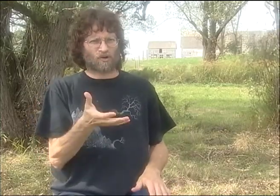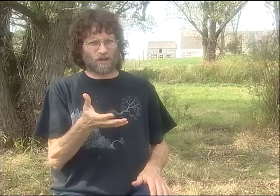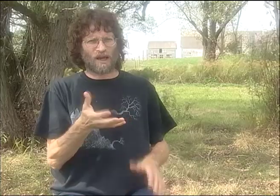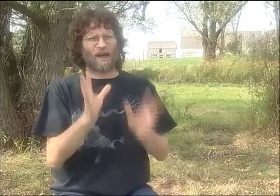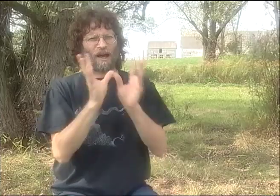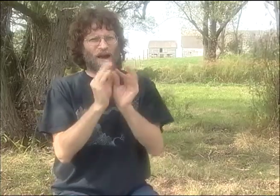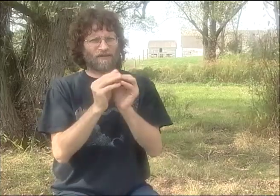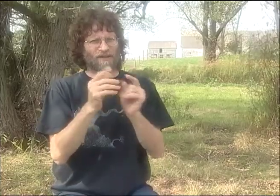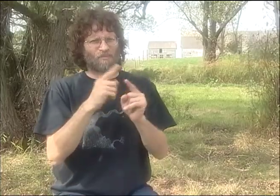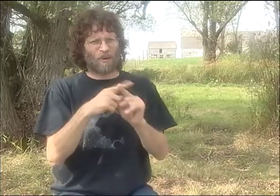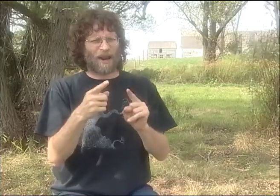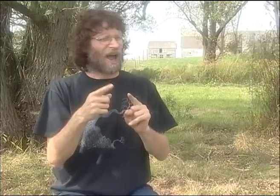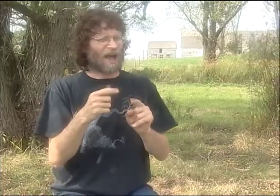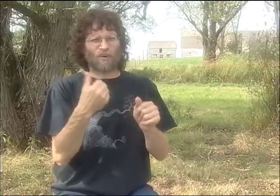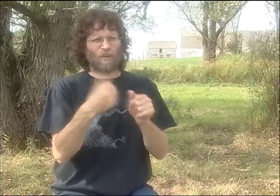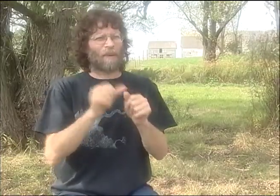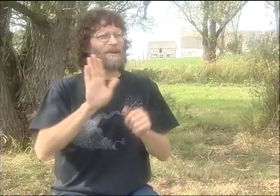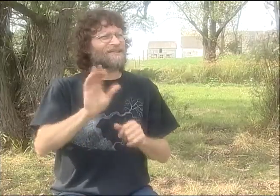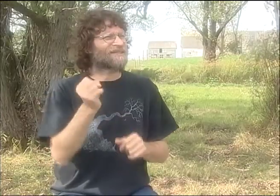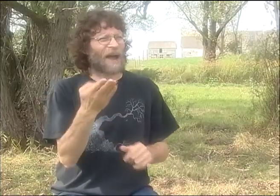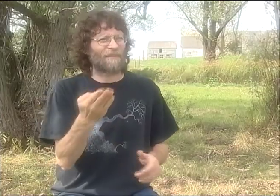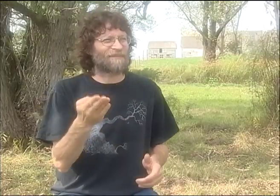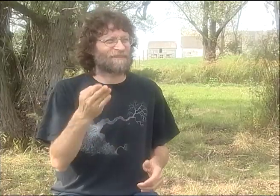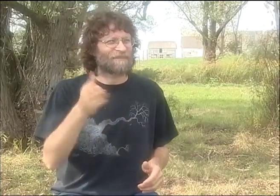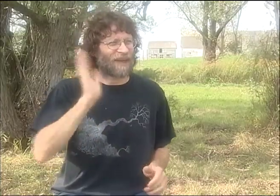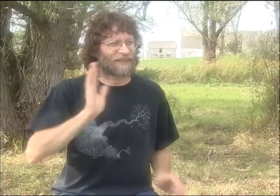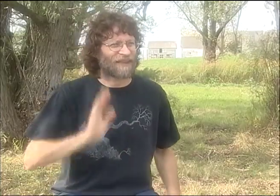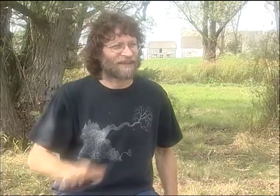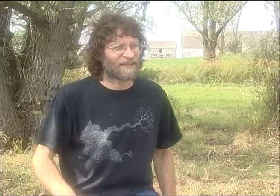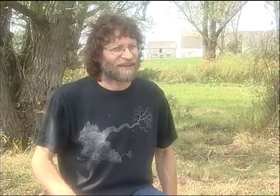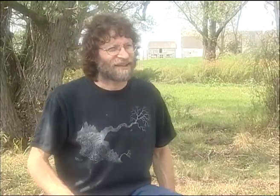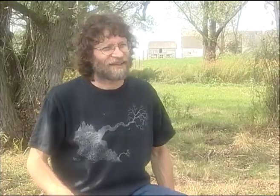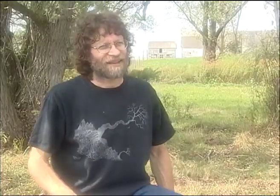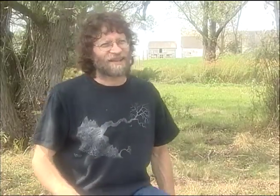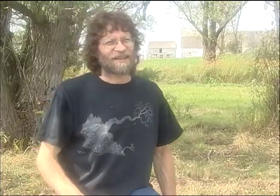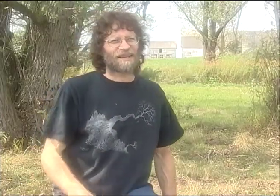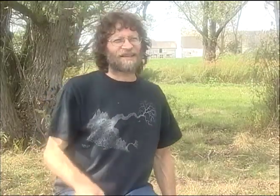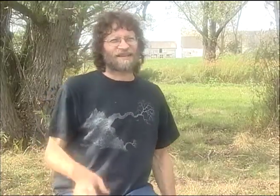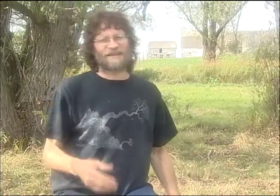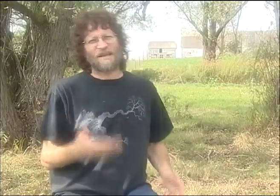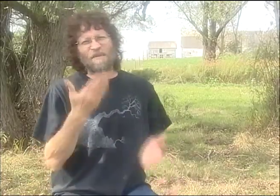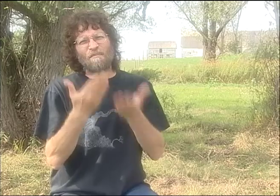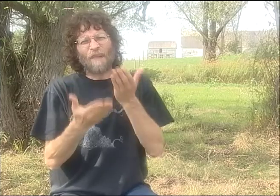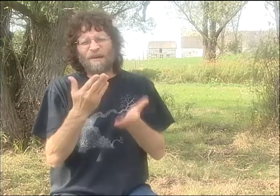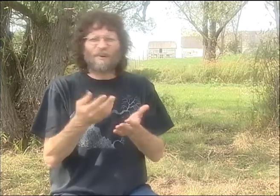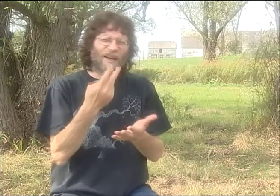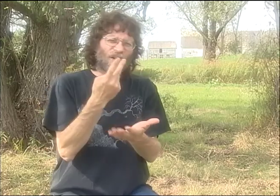AND I DON'T KNOW... IF JIM CAME UP WITH THE IDEA--